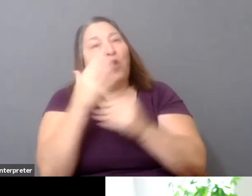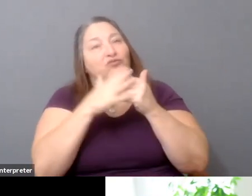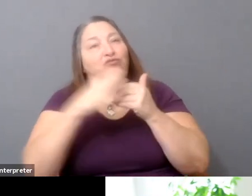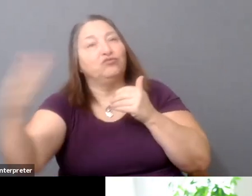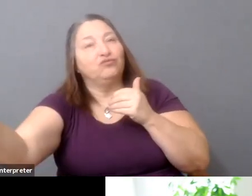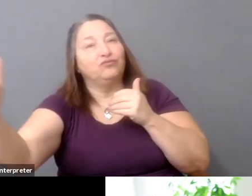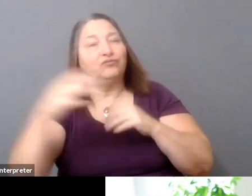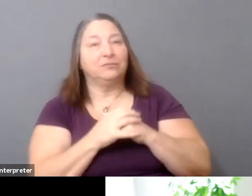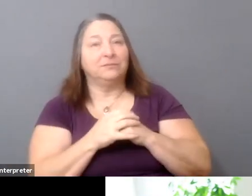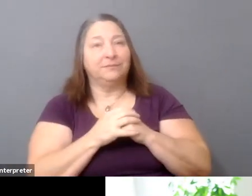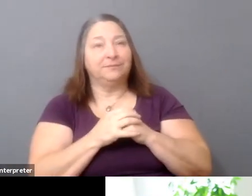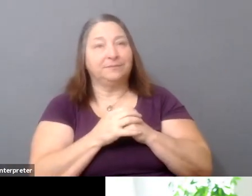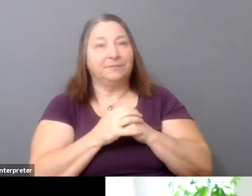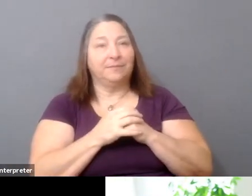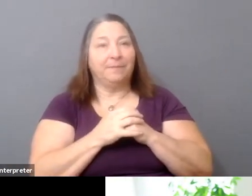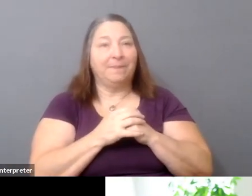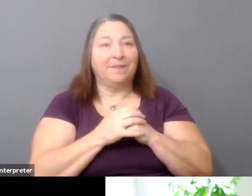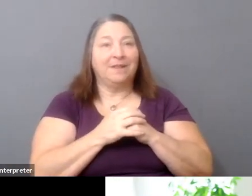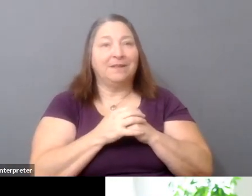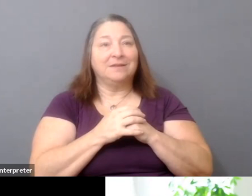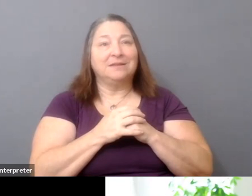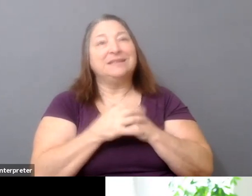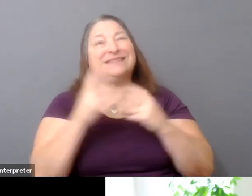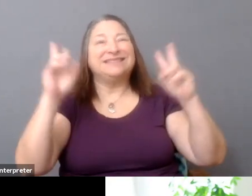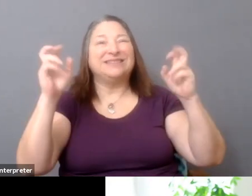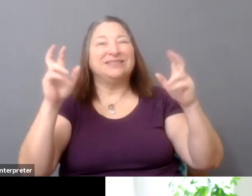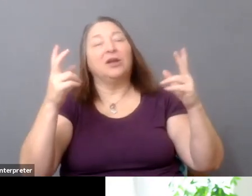it's taking a page out of the idea of creating your own table, but I